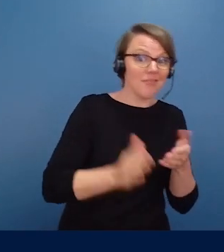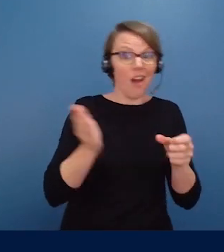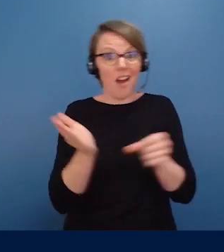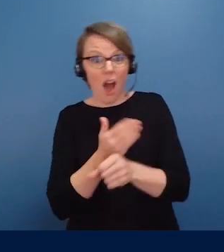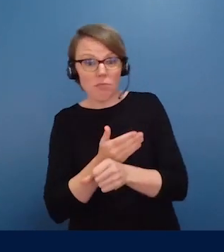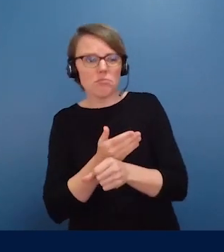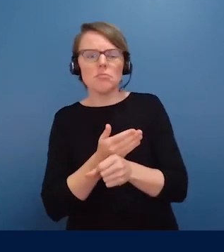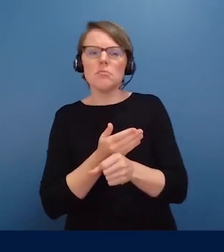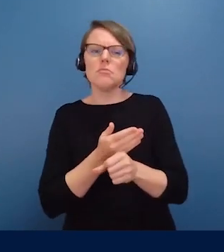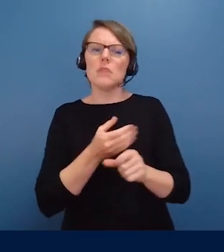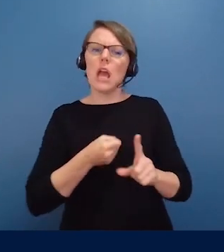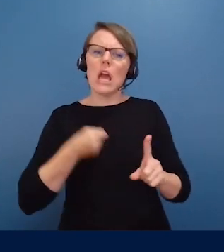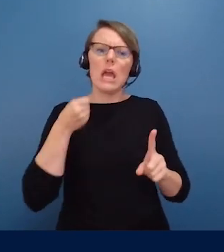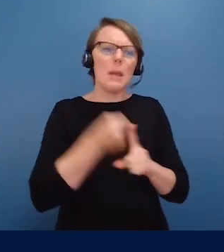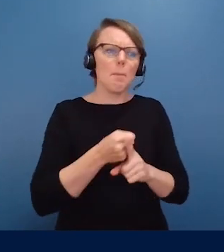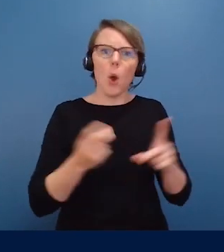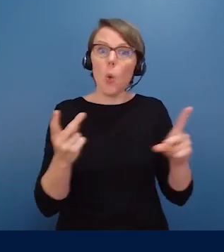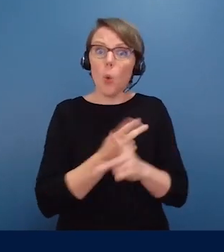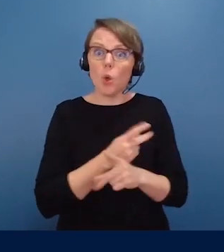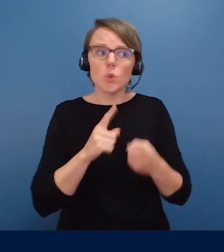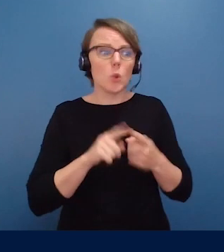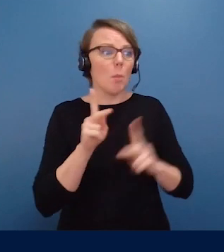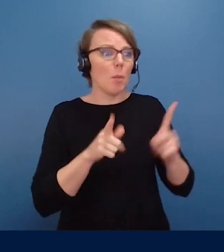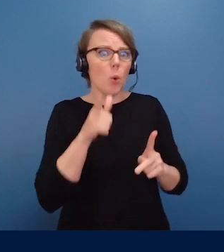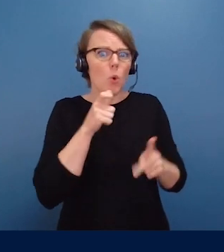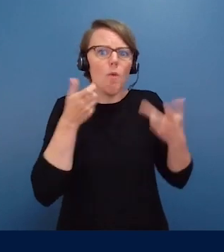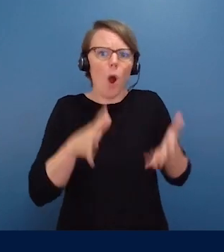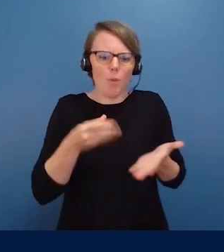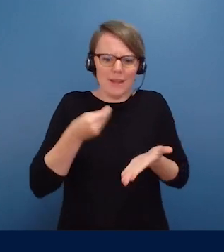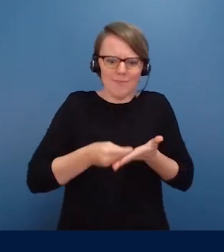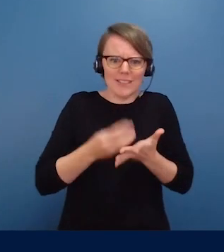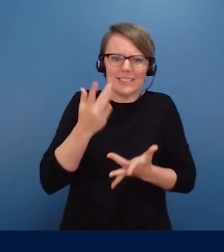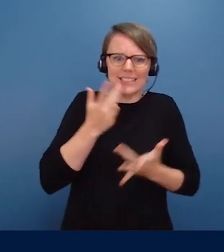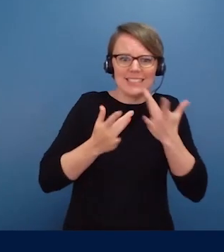in so many ways, the people who can bear it the least.